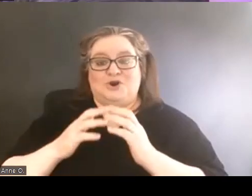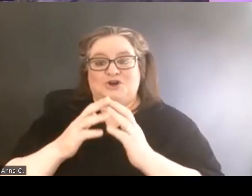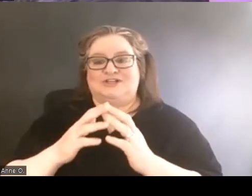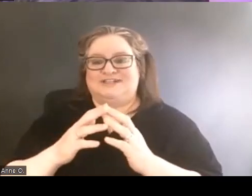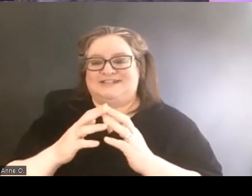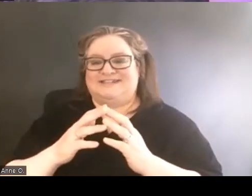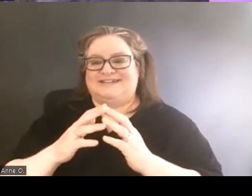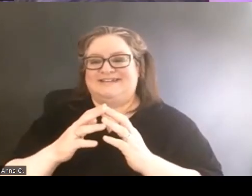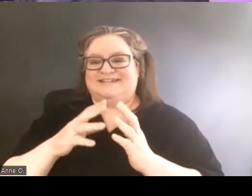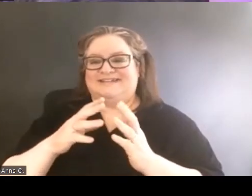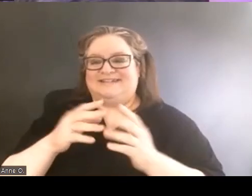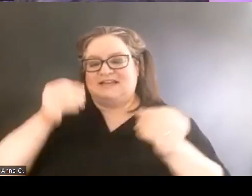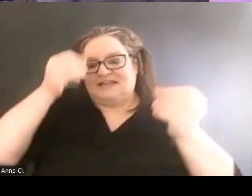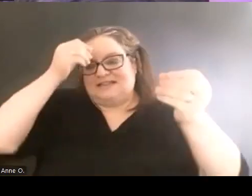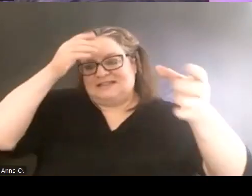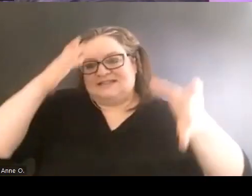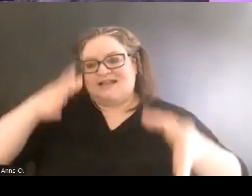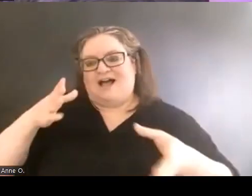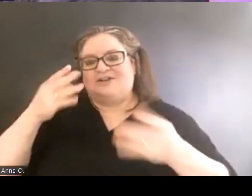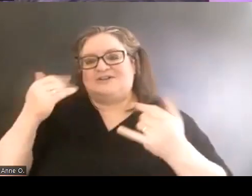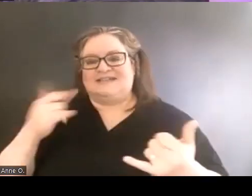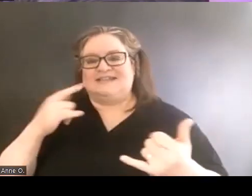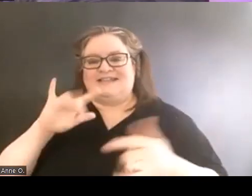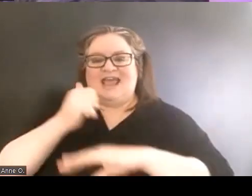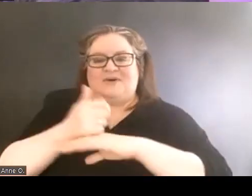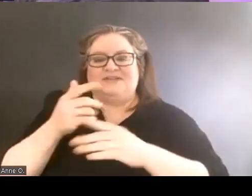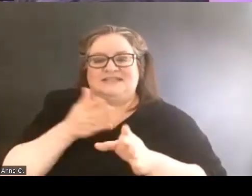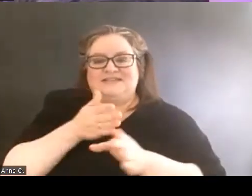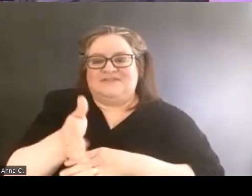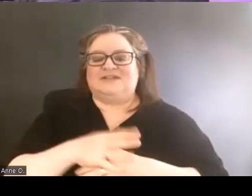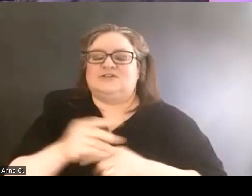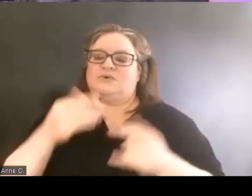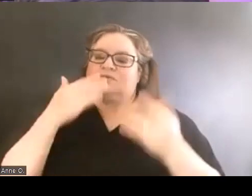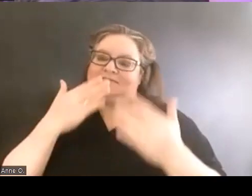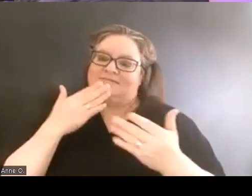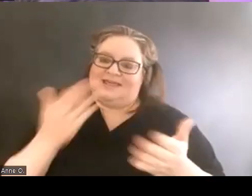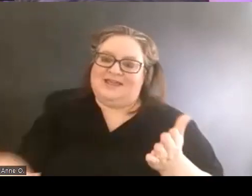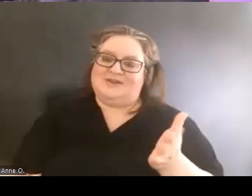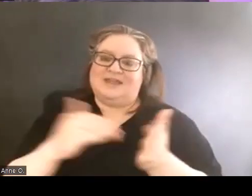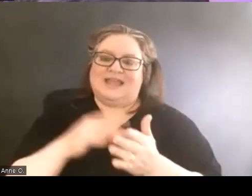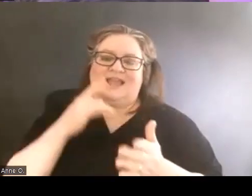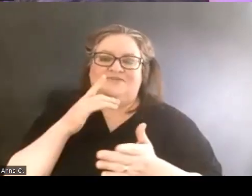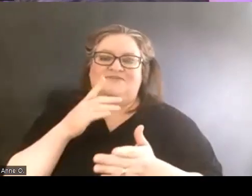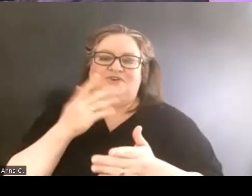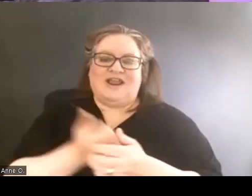in the now existent field. So thank you again to everyone